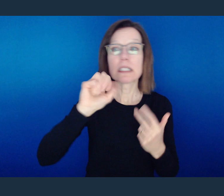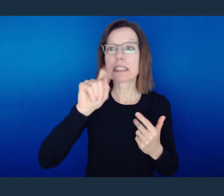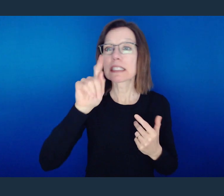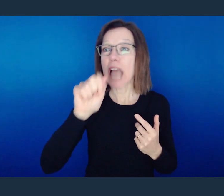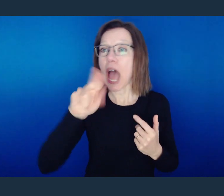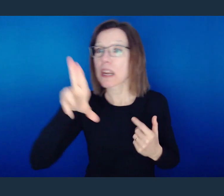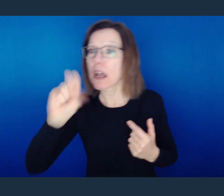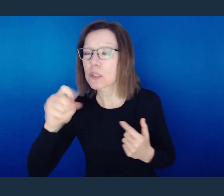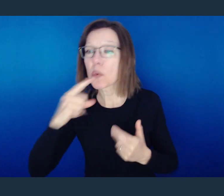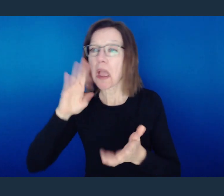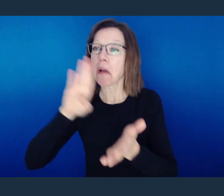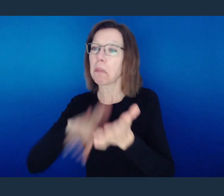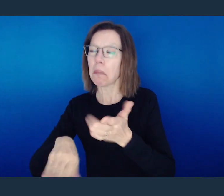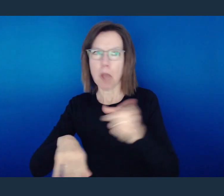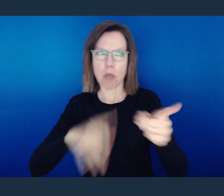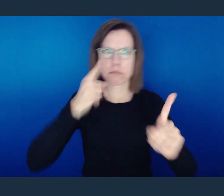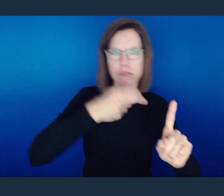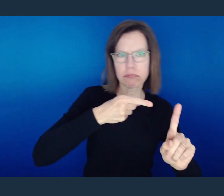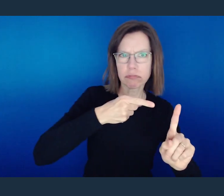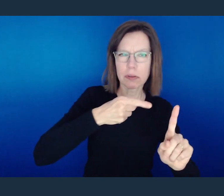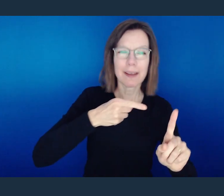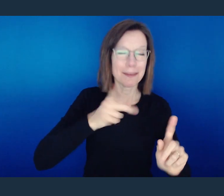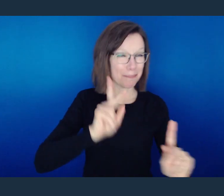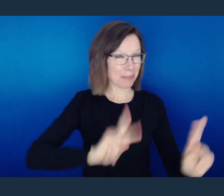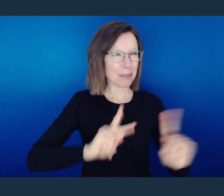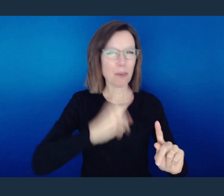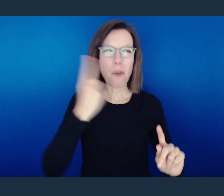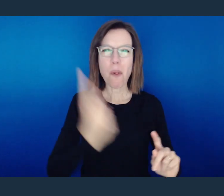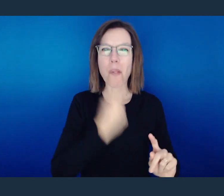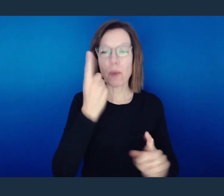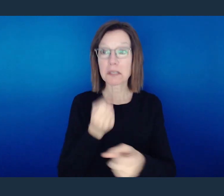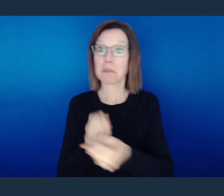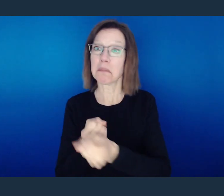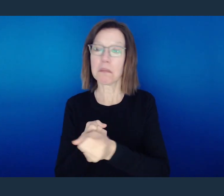see this partiality amongst man that does not exist with God.